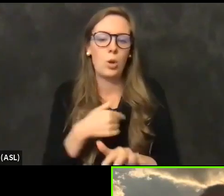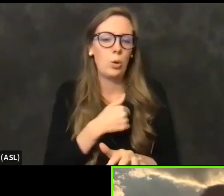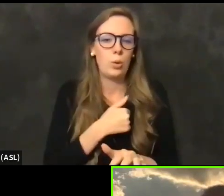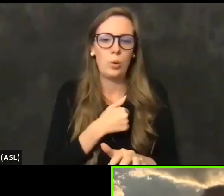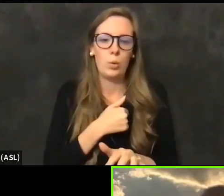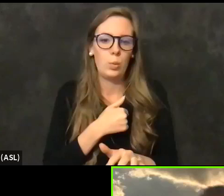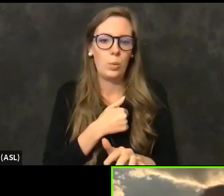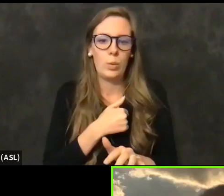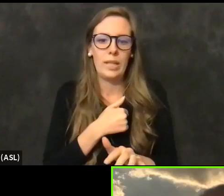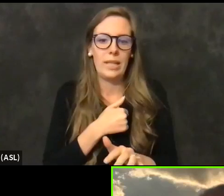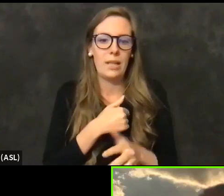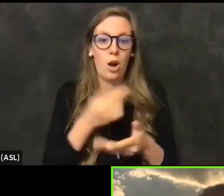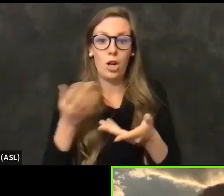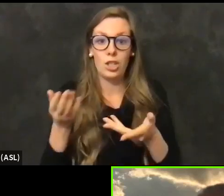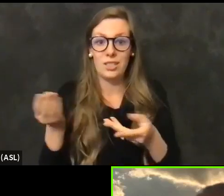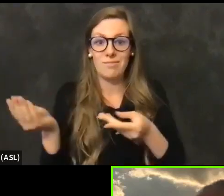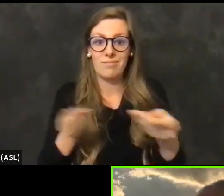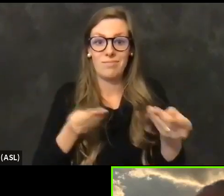conduit to the federally qualified health clinics.